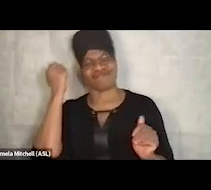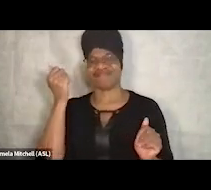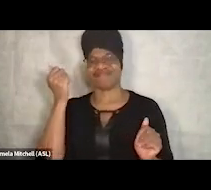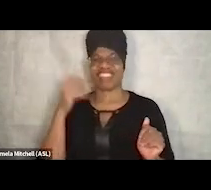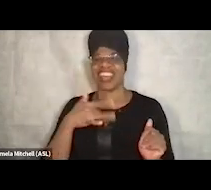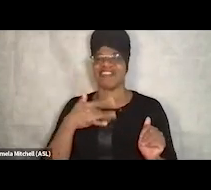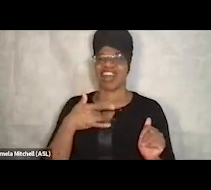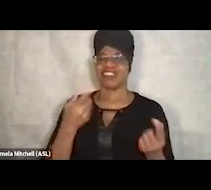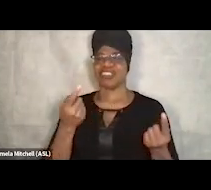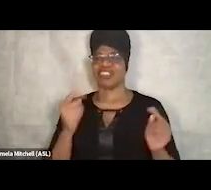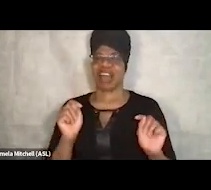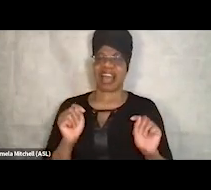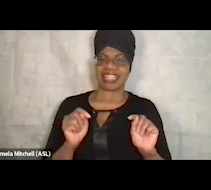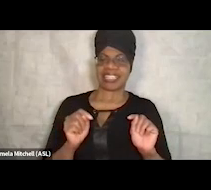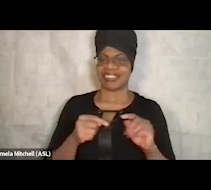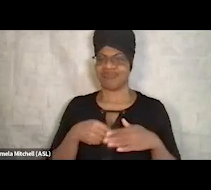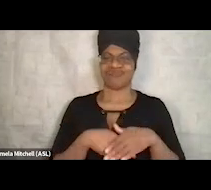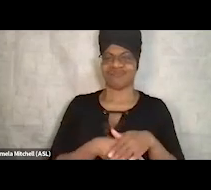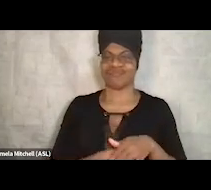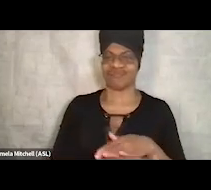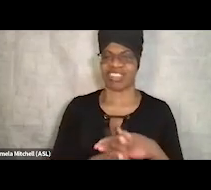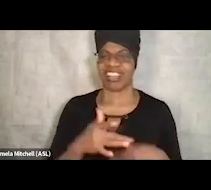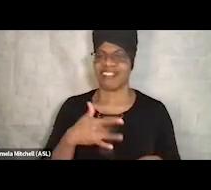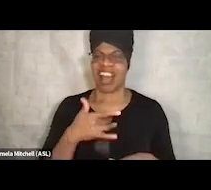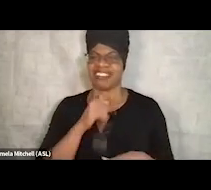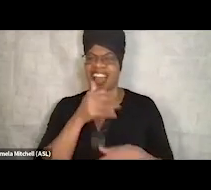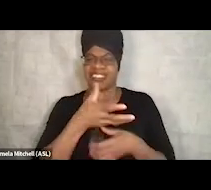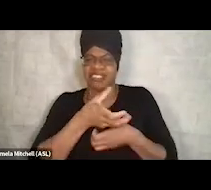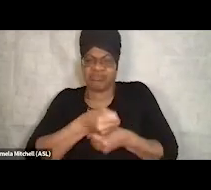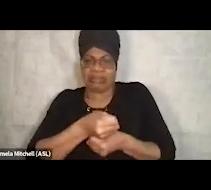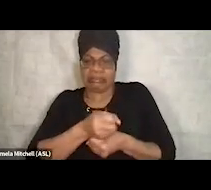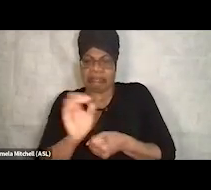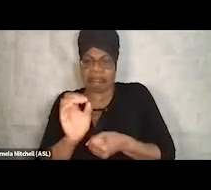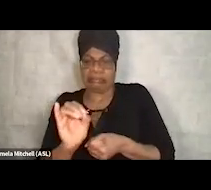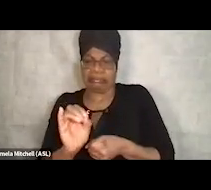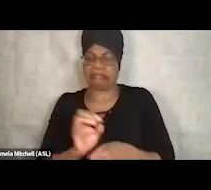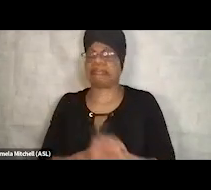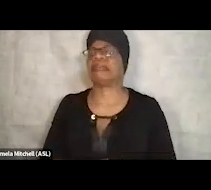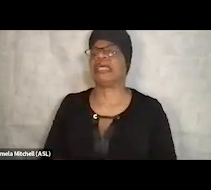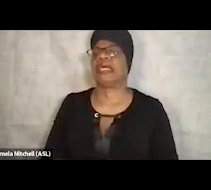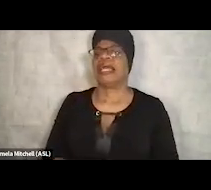maybe not trustworthy. And the other question is like, well, there's not gonna be,